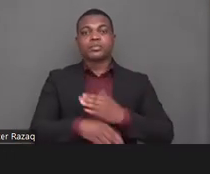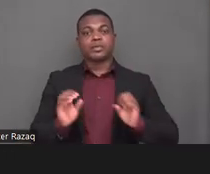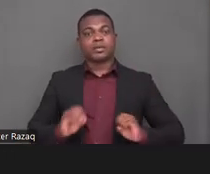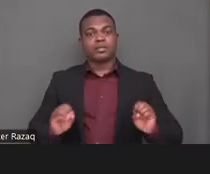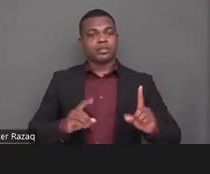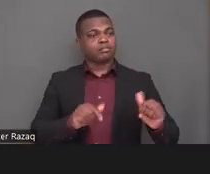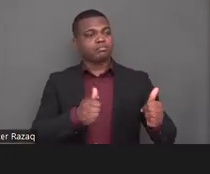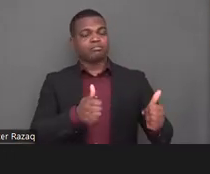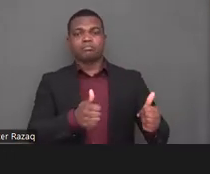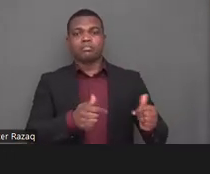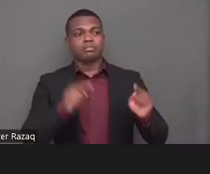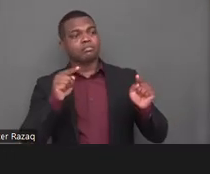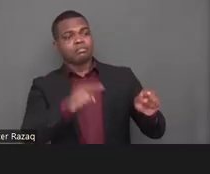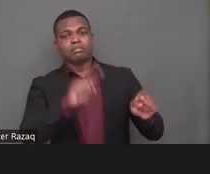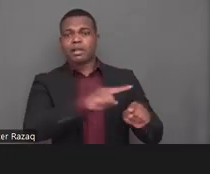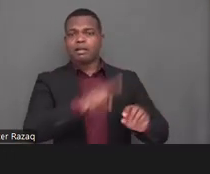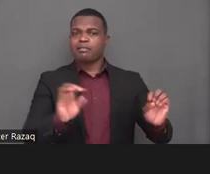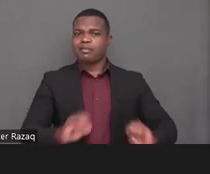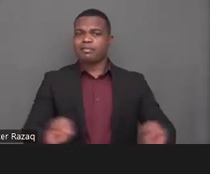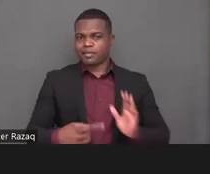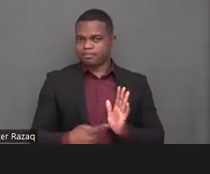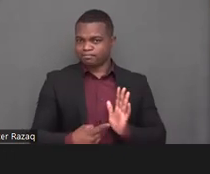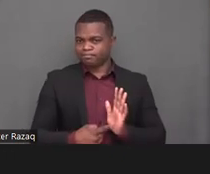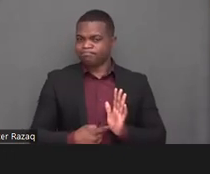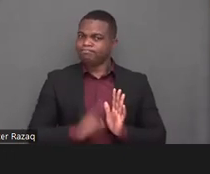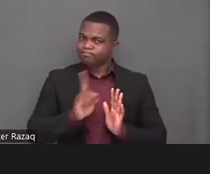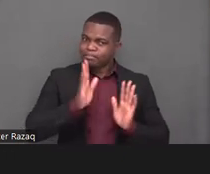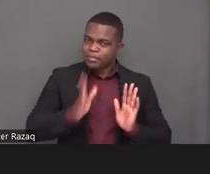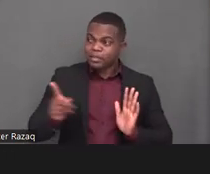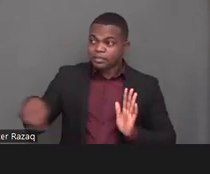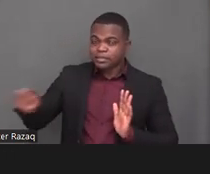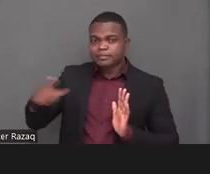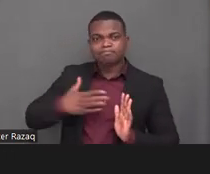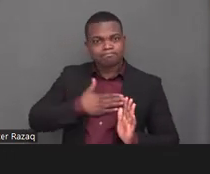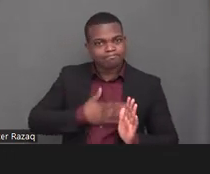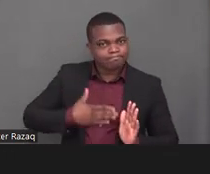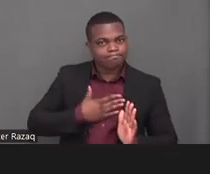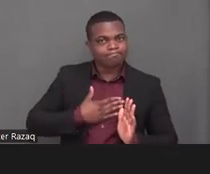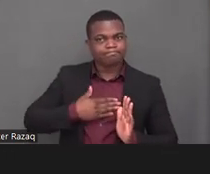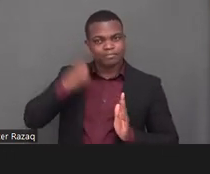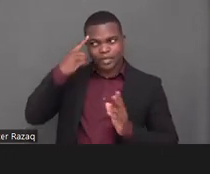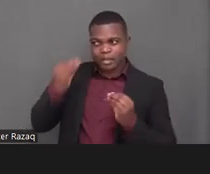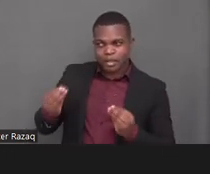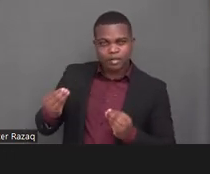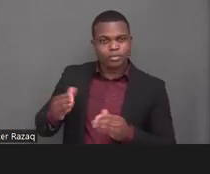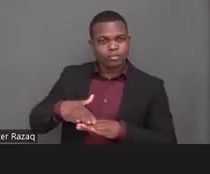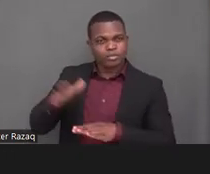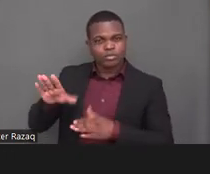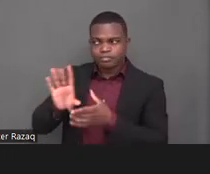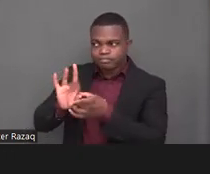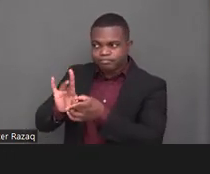the draft deinstitutionalization guidelines take a reparations approach by centering persons who are